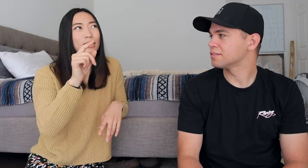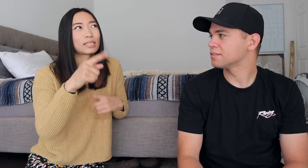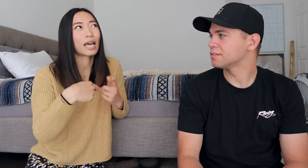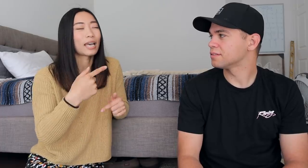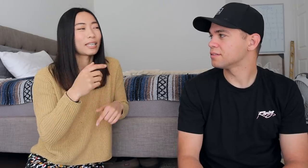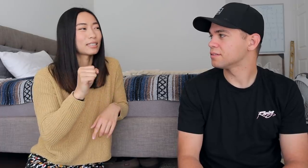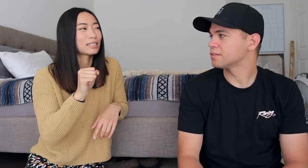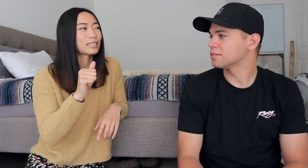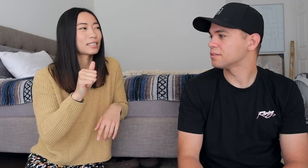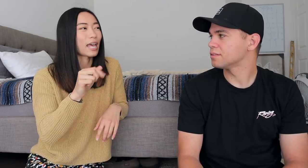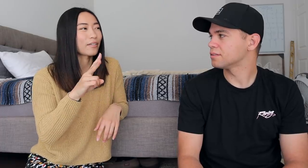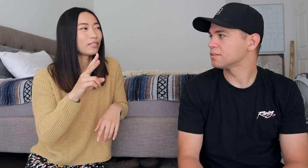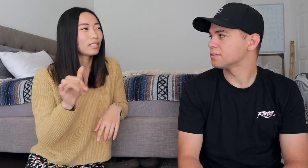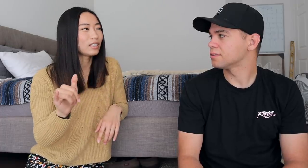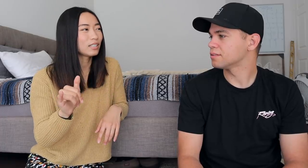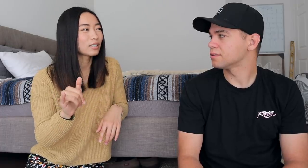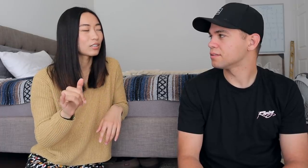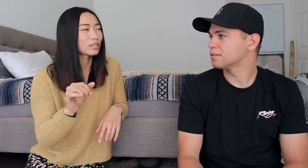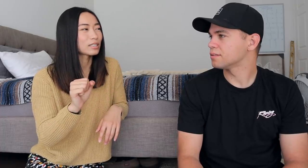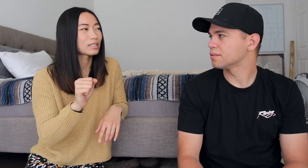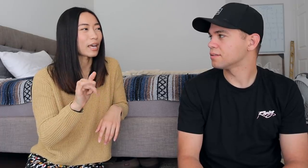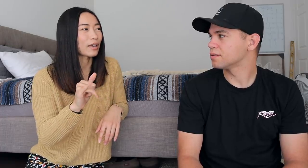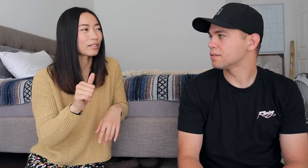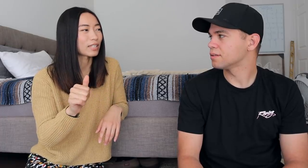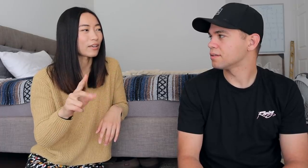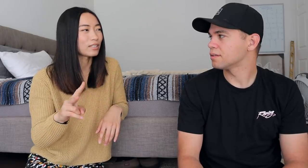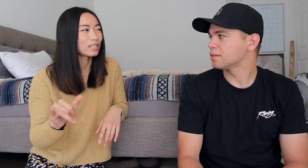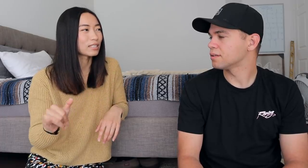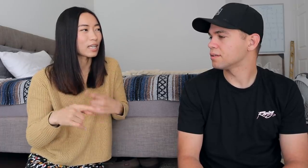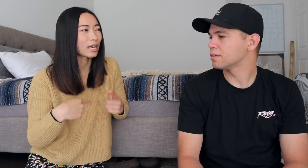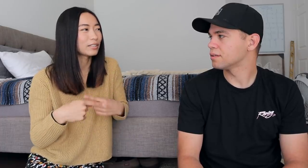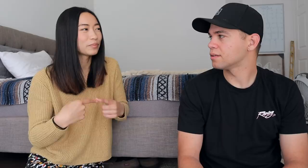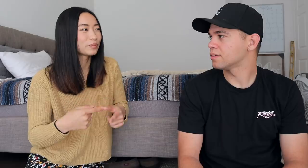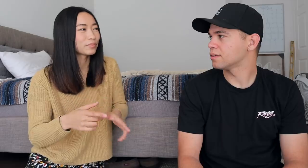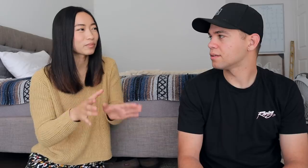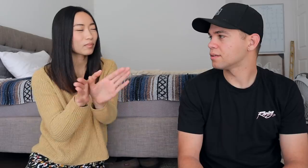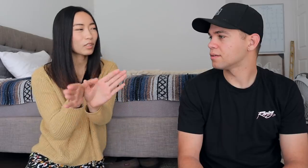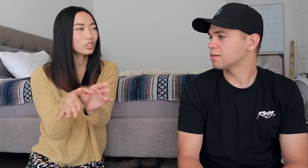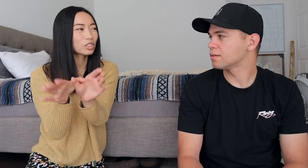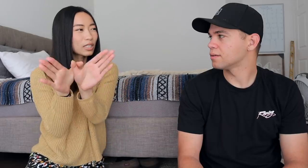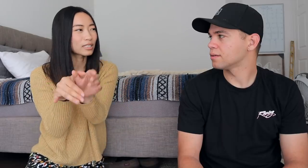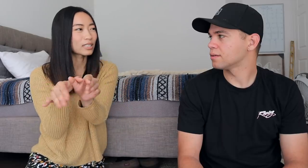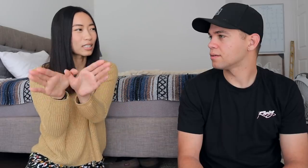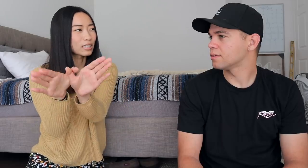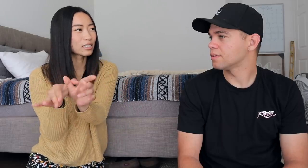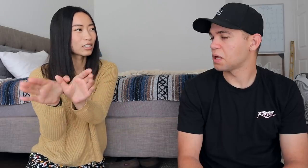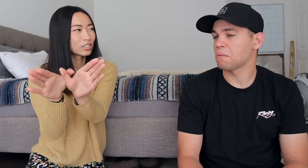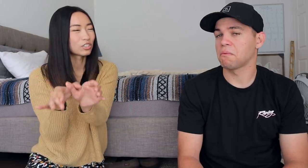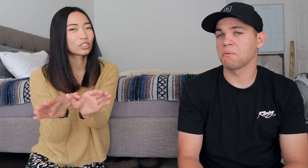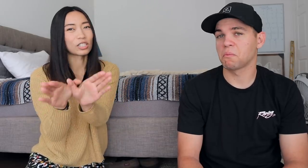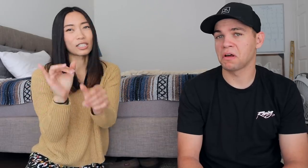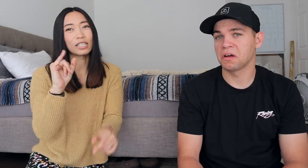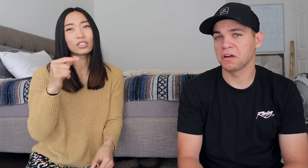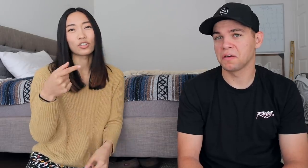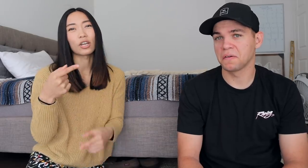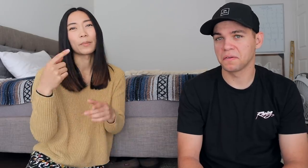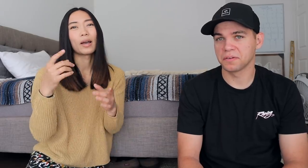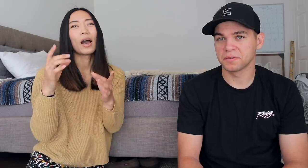her name is sign savvy or savvy sign she signs this